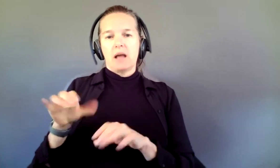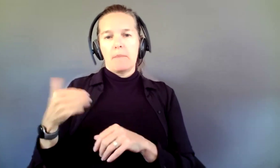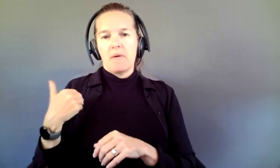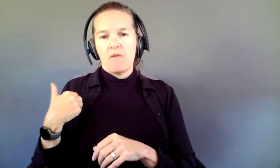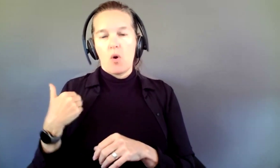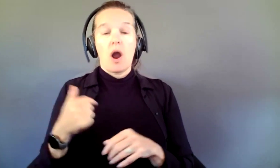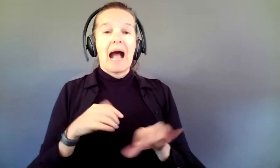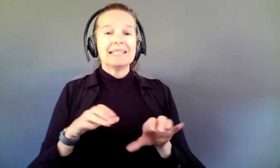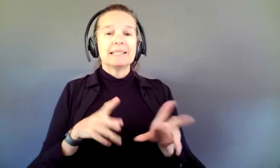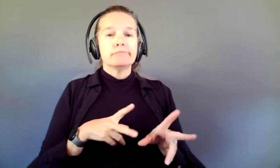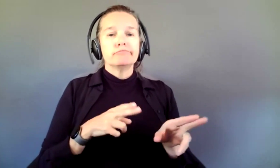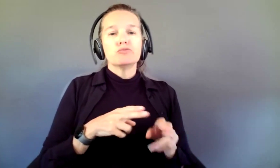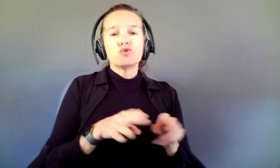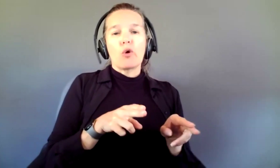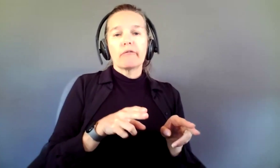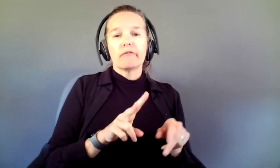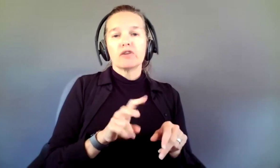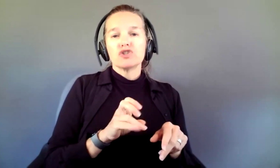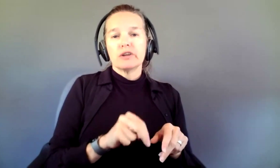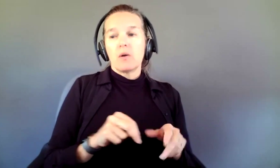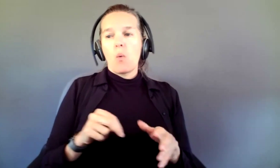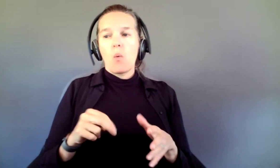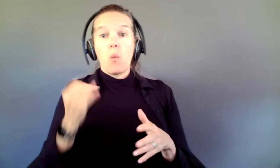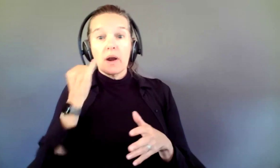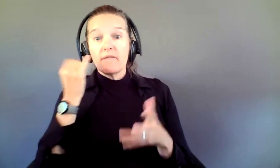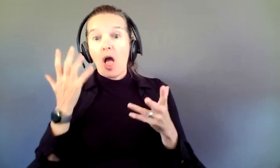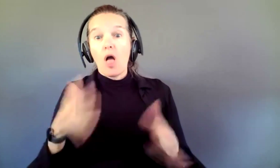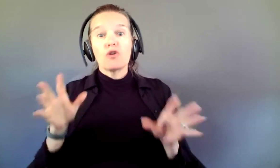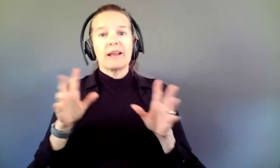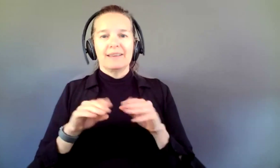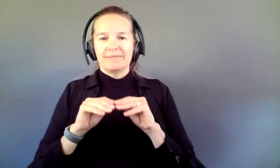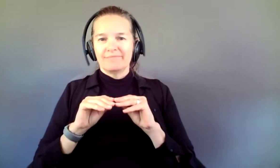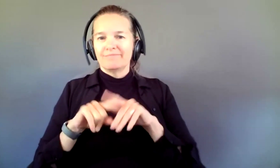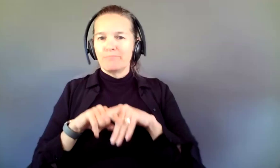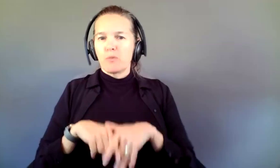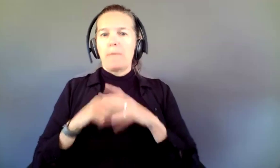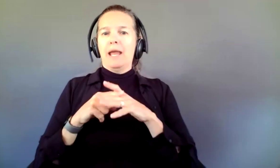what if it technically had a premiere, what if... right? And similar to the question about source